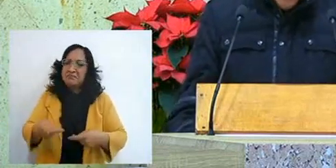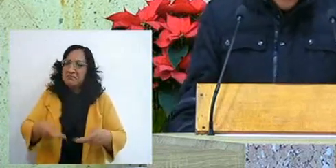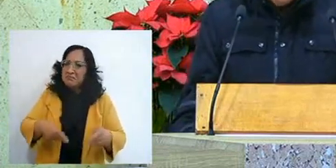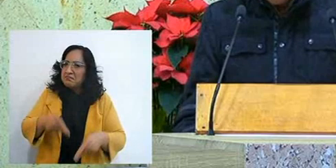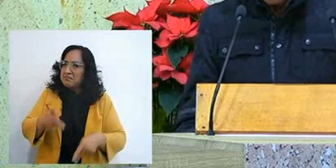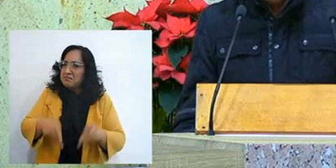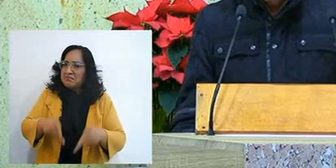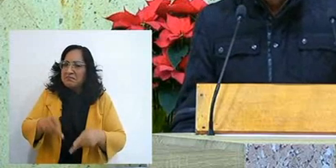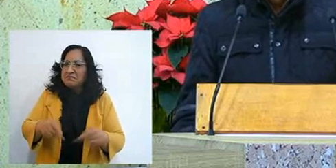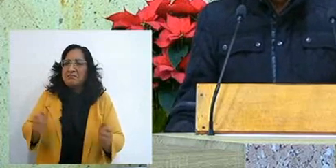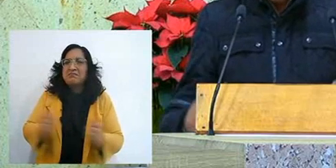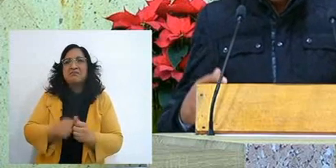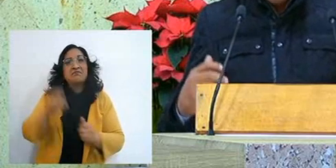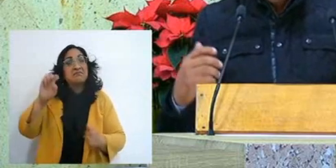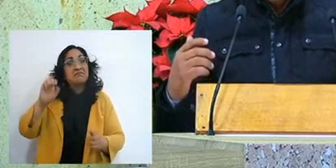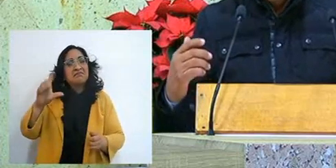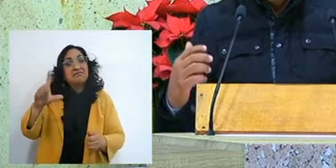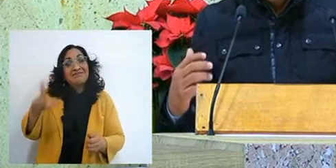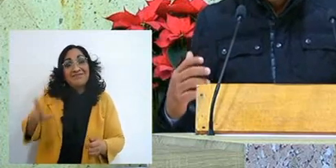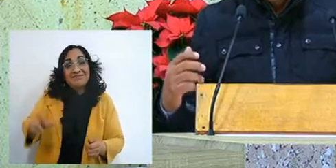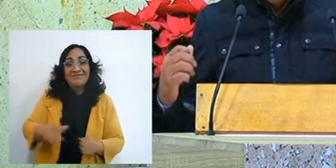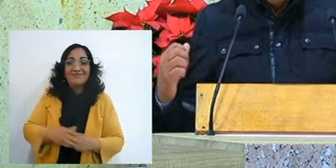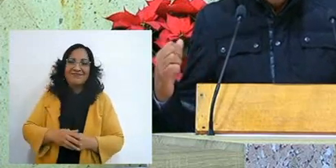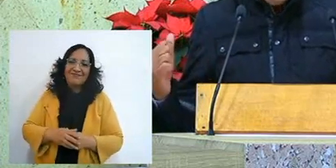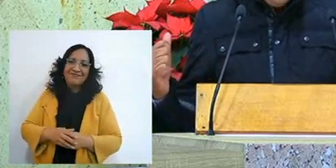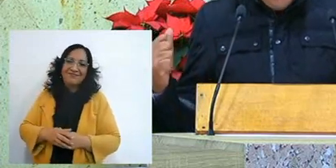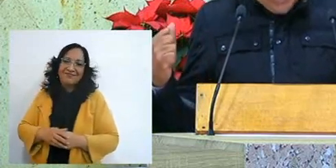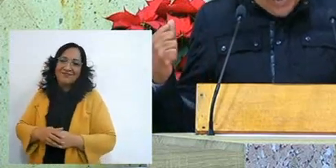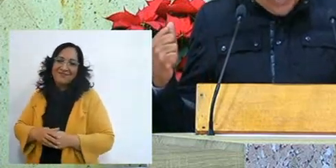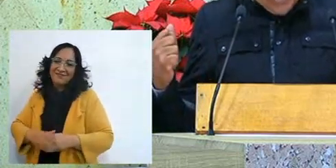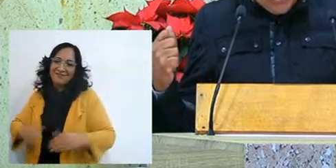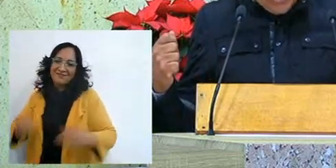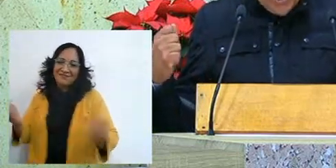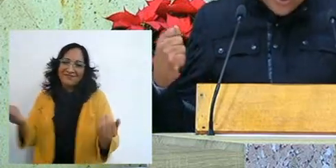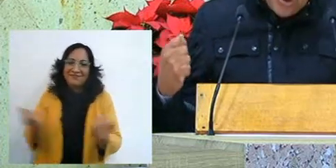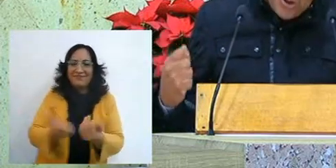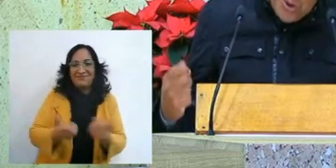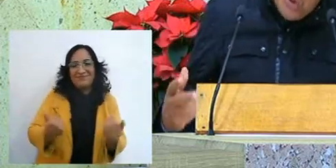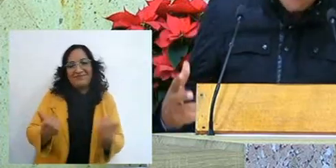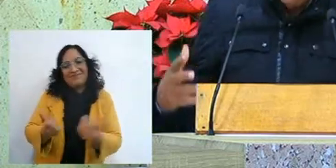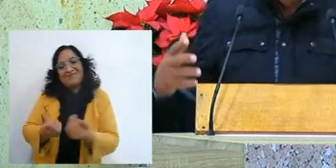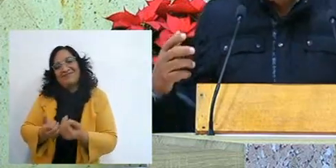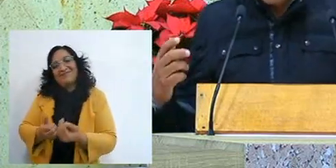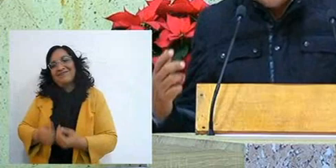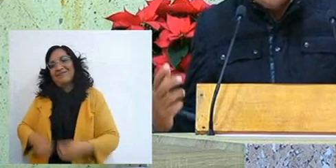one really makes it one with that, I don't know, that ease, that peace,